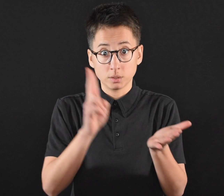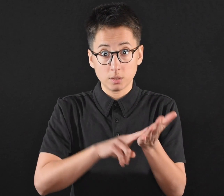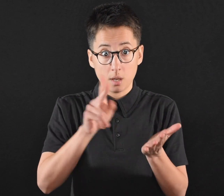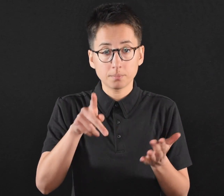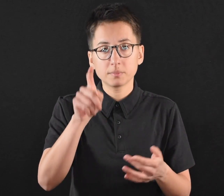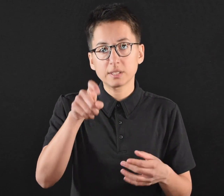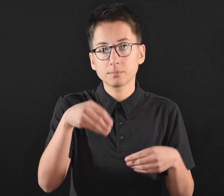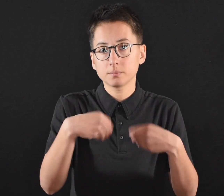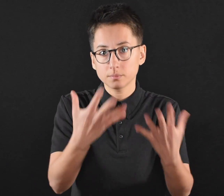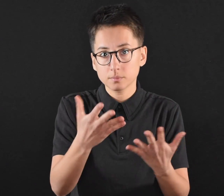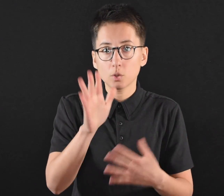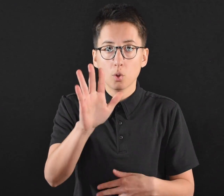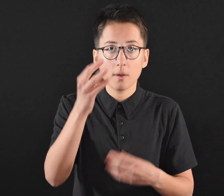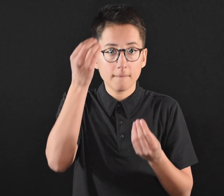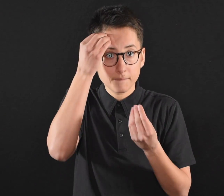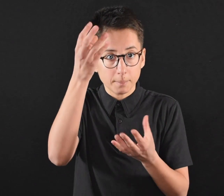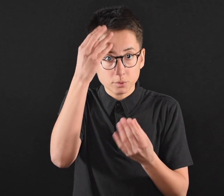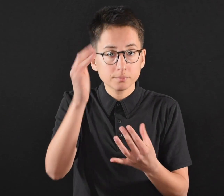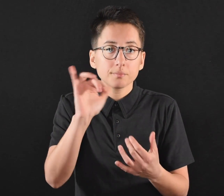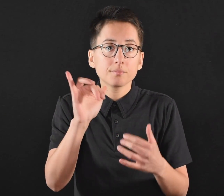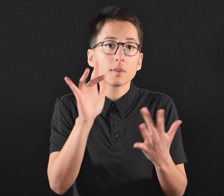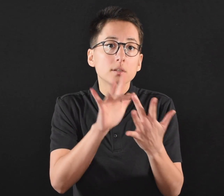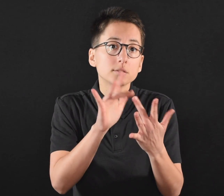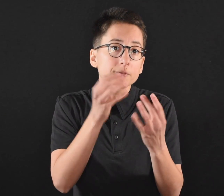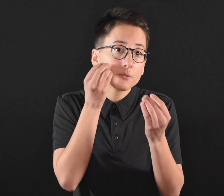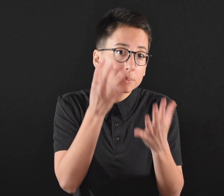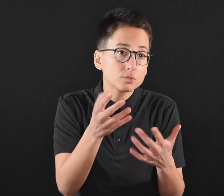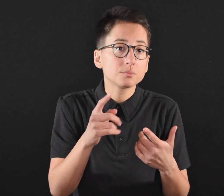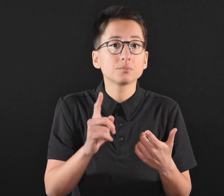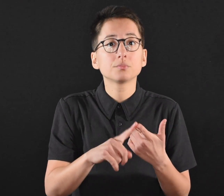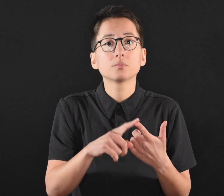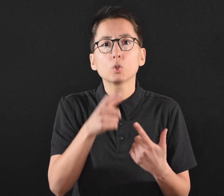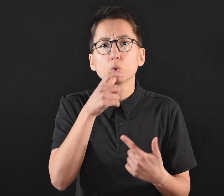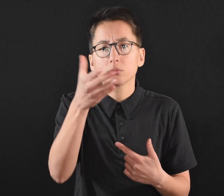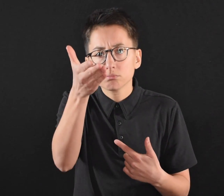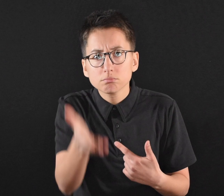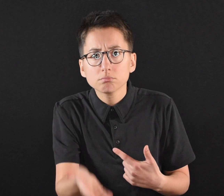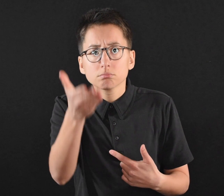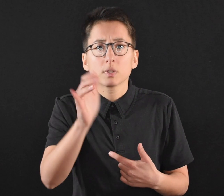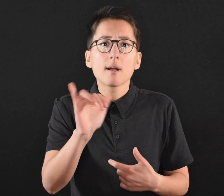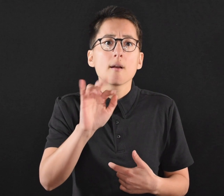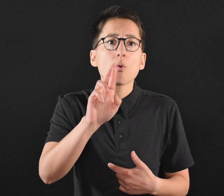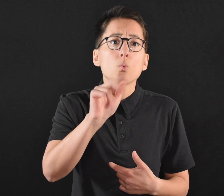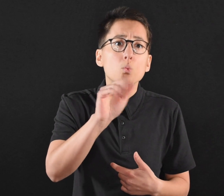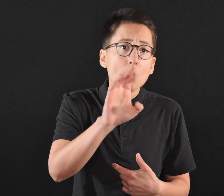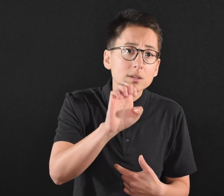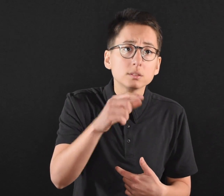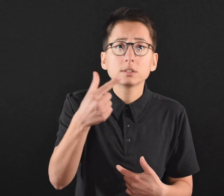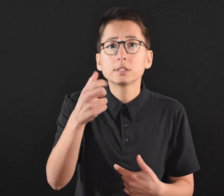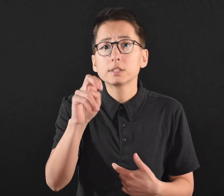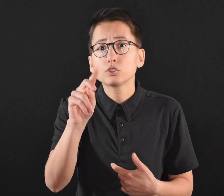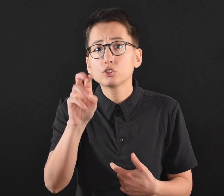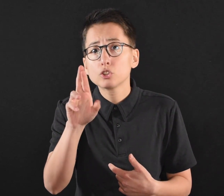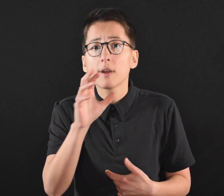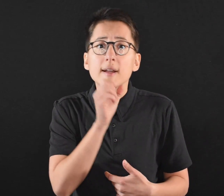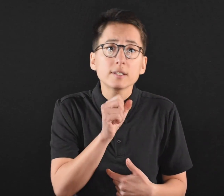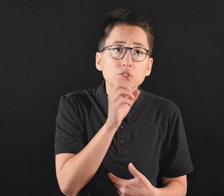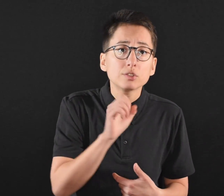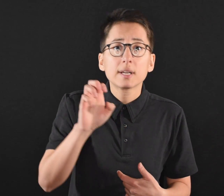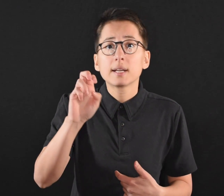find opportunities to get a shot once it’s their turn.